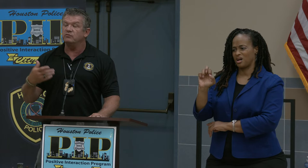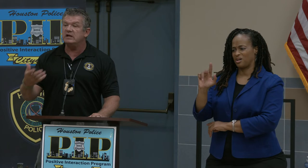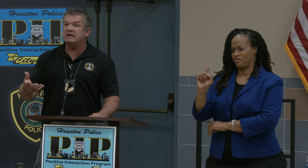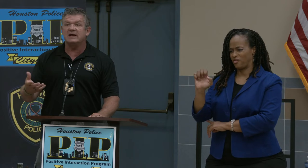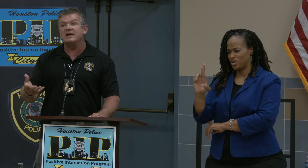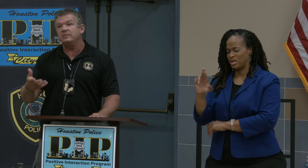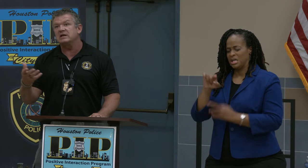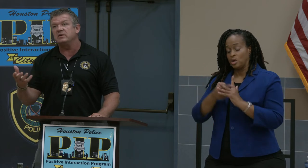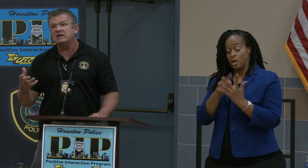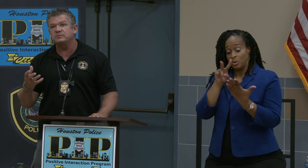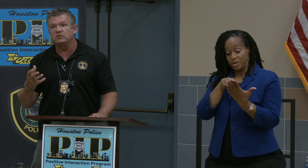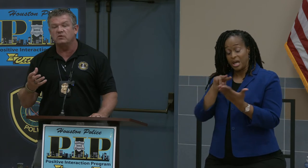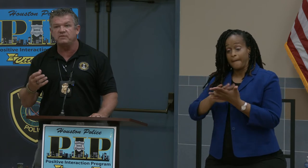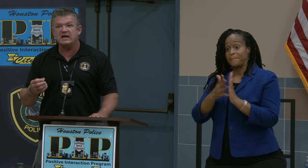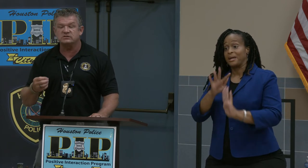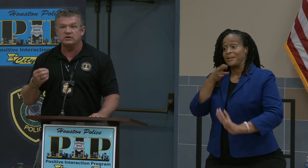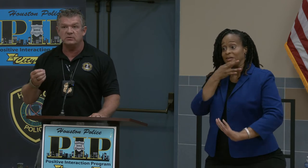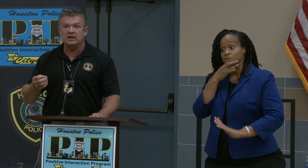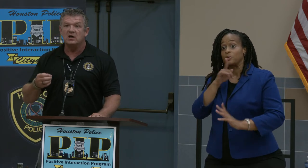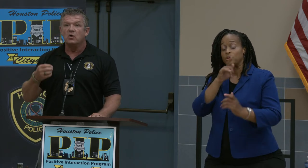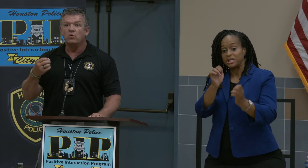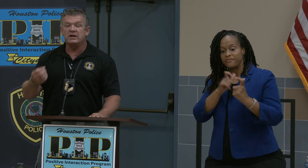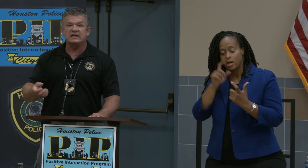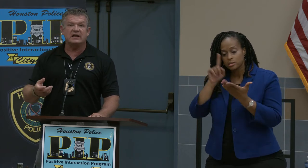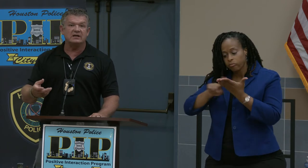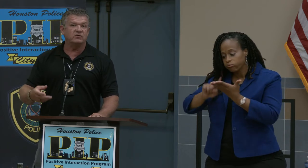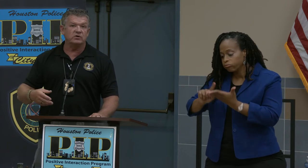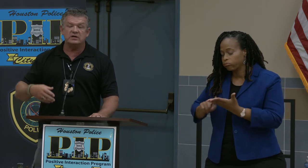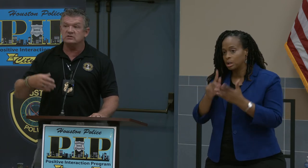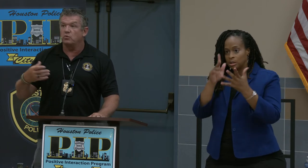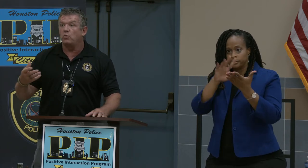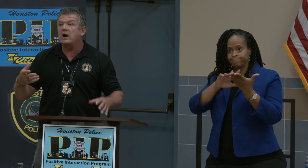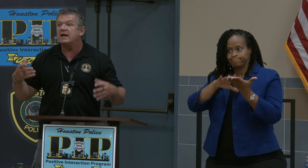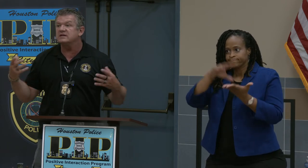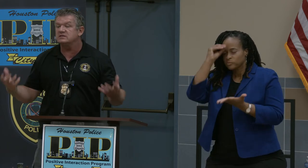reading. I had to become an expert real fast. What is a catalytic converter? Why is it